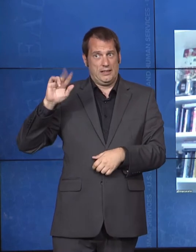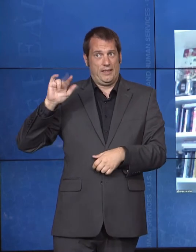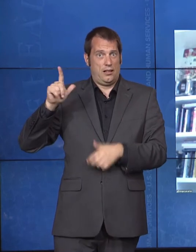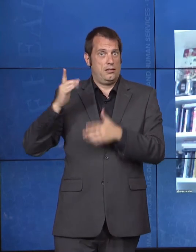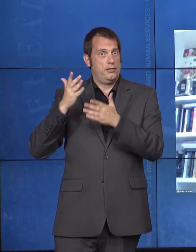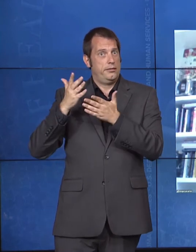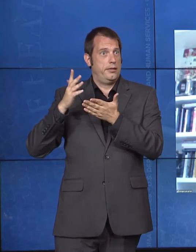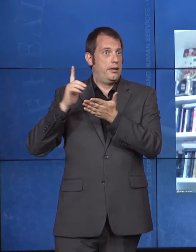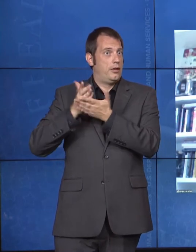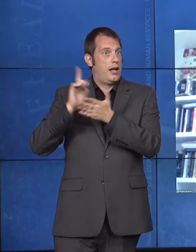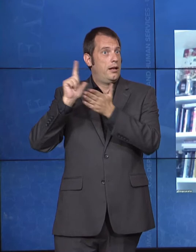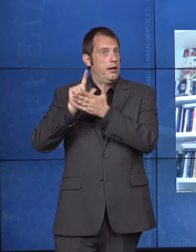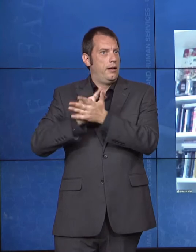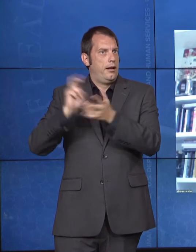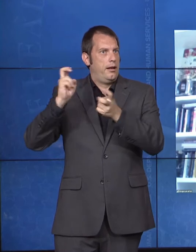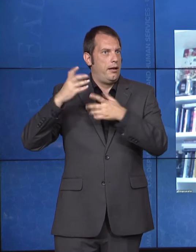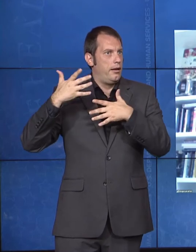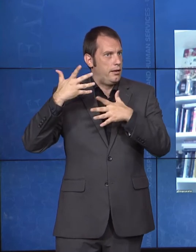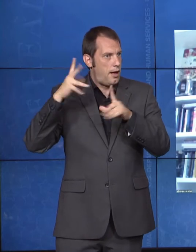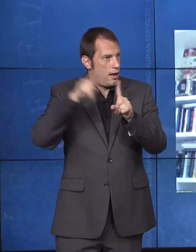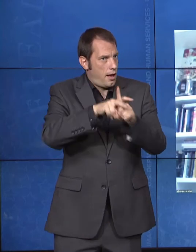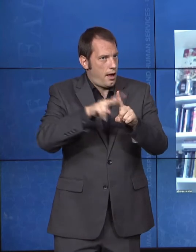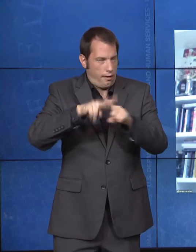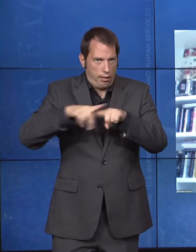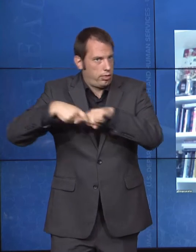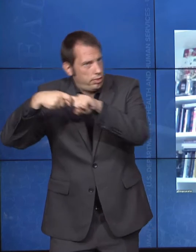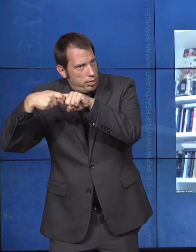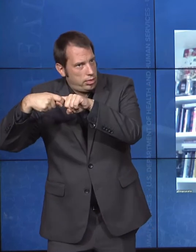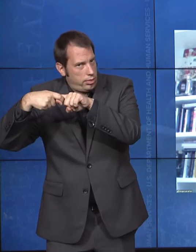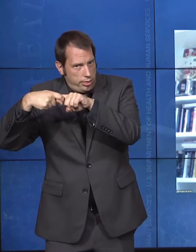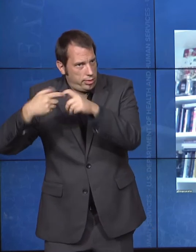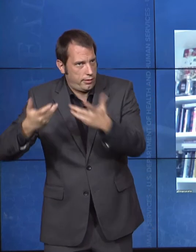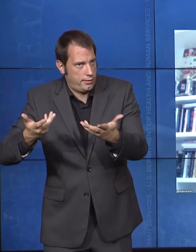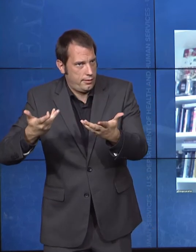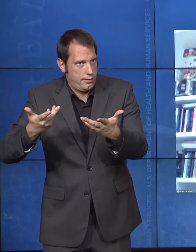of that, and we hope, at least from OCR's perspective, to issue some additional guidance on that soon.